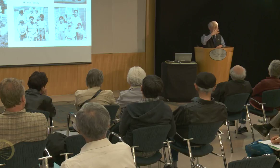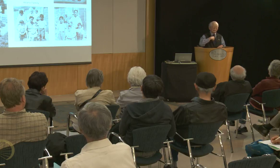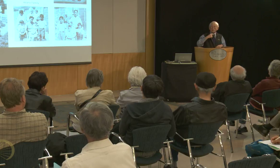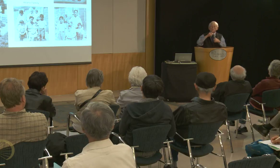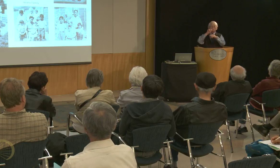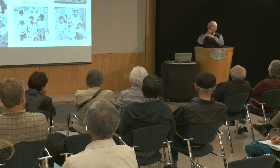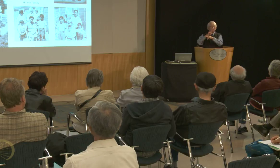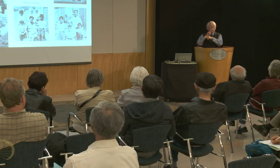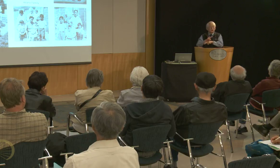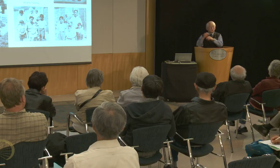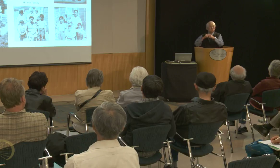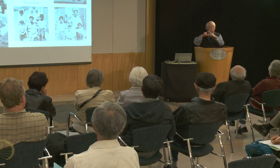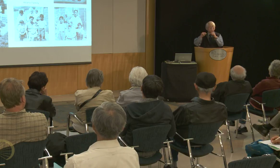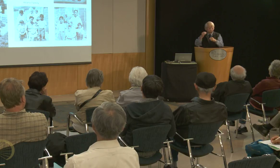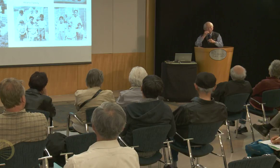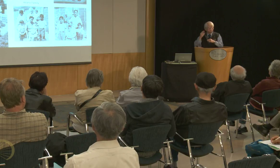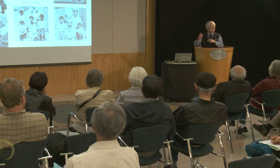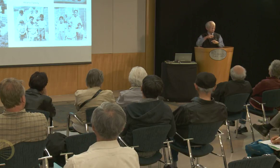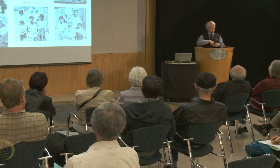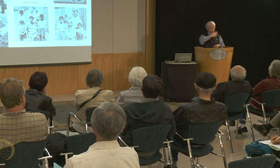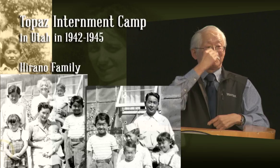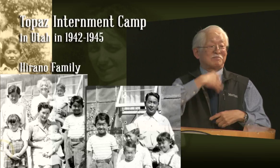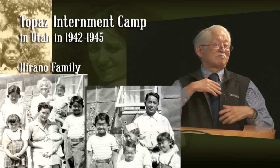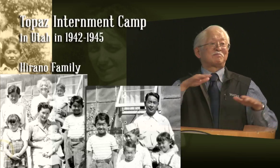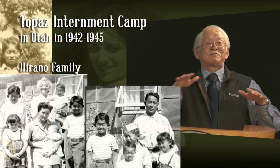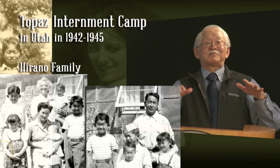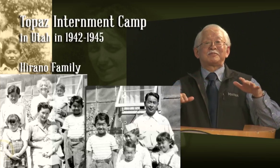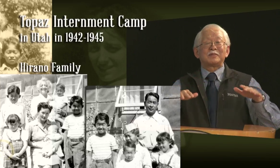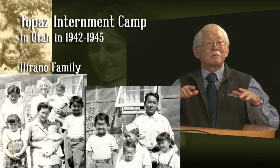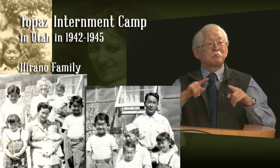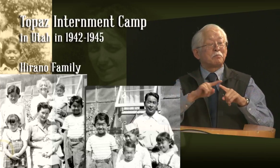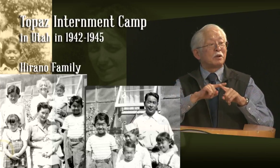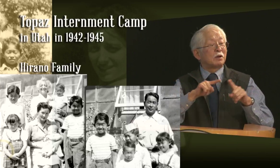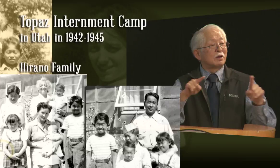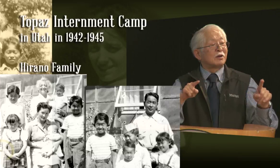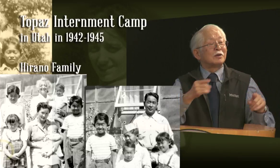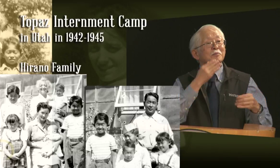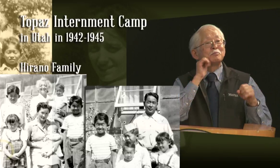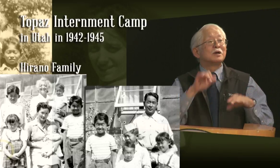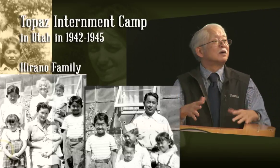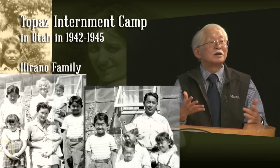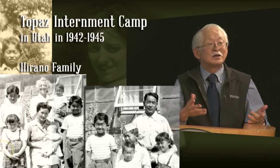imagine, there I was in this household, where nobody looked Japanese, nobody looked like me, their fo--